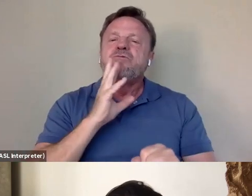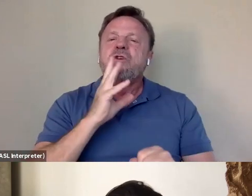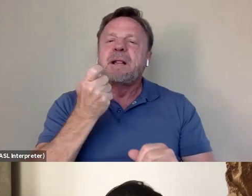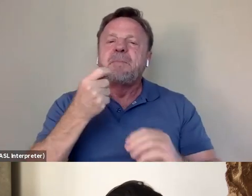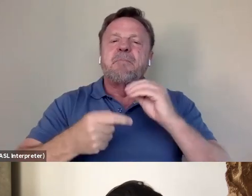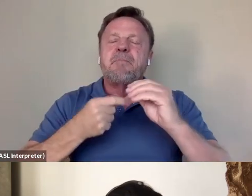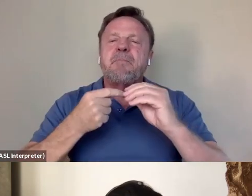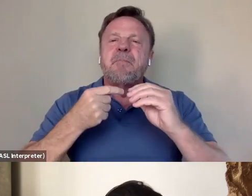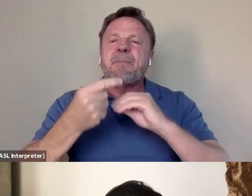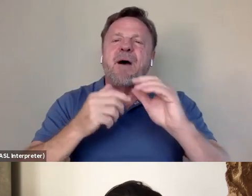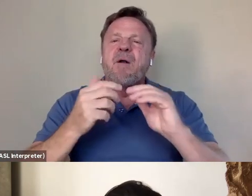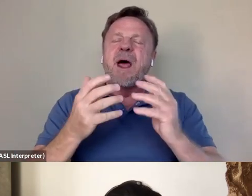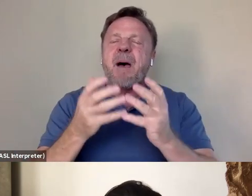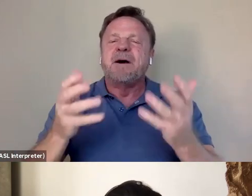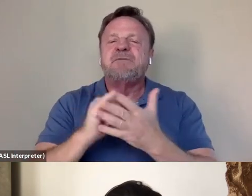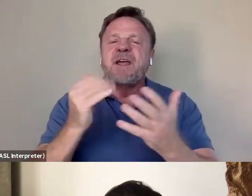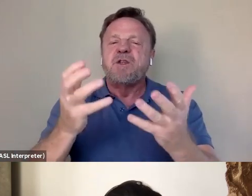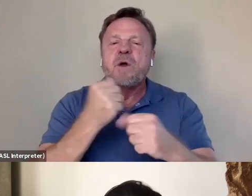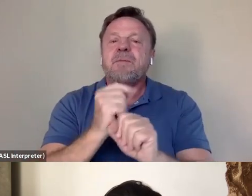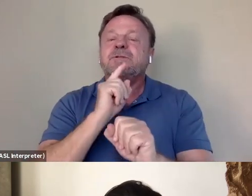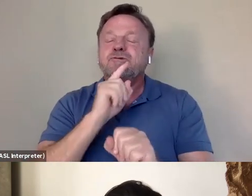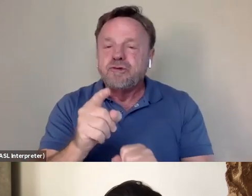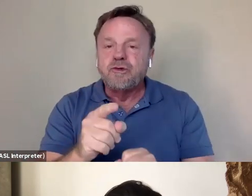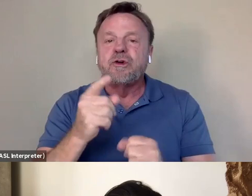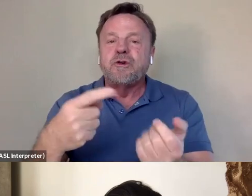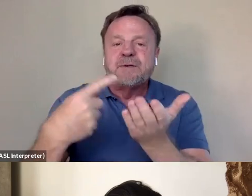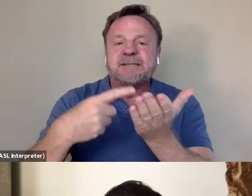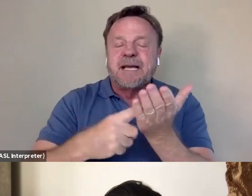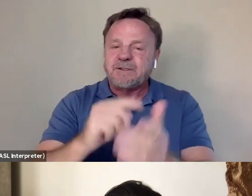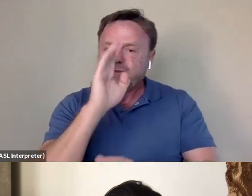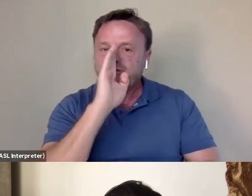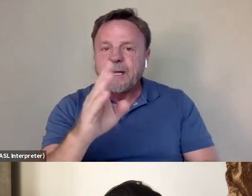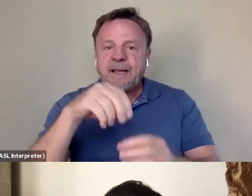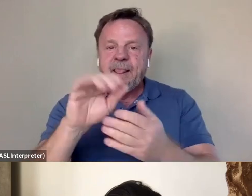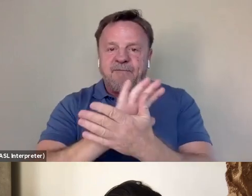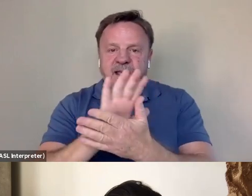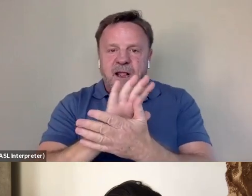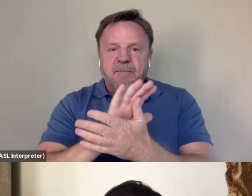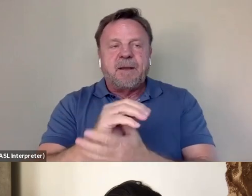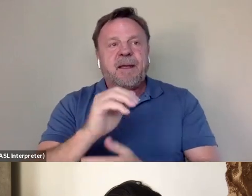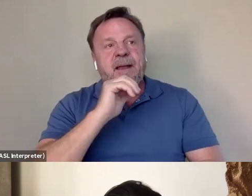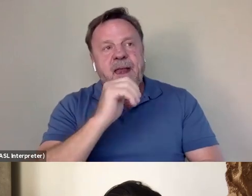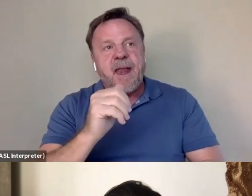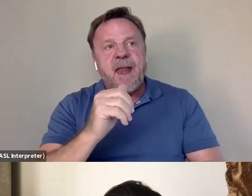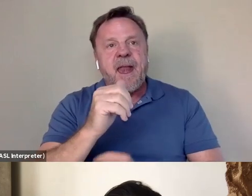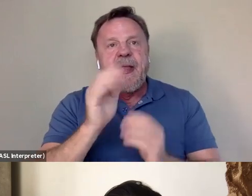how much of that you wanted to make sure to address directly in the film without, you know, taking away from the Bruce Lee of it all?